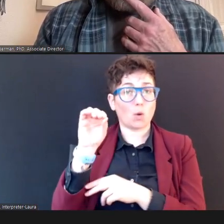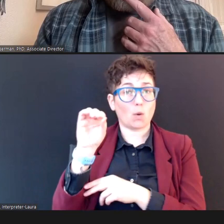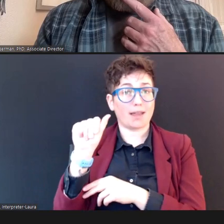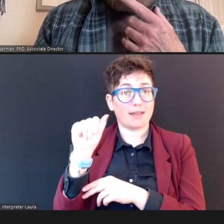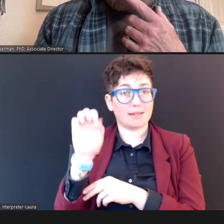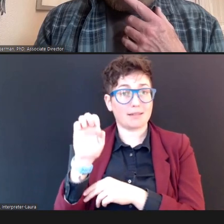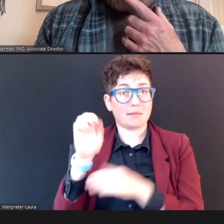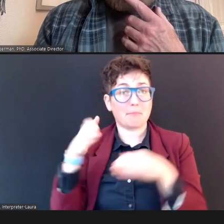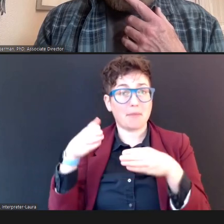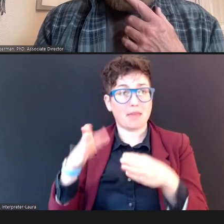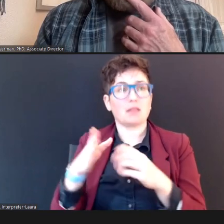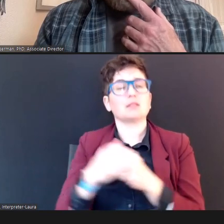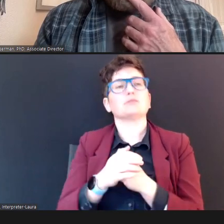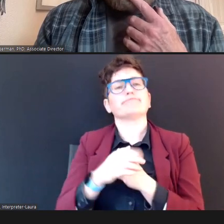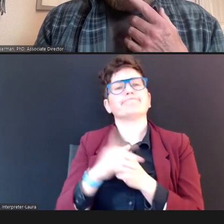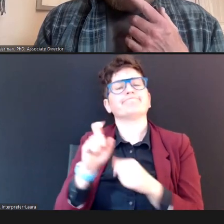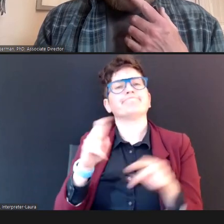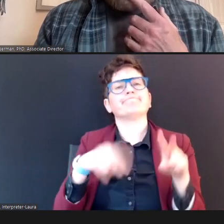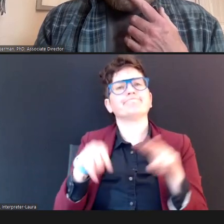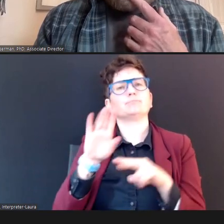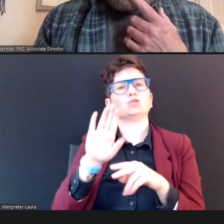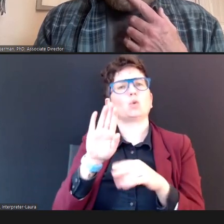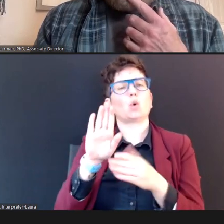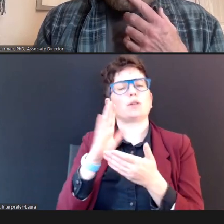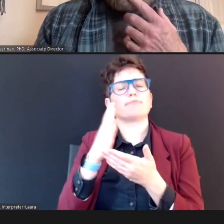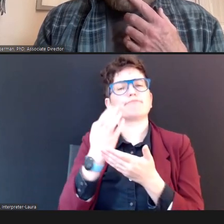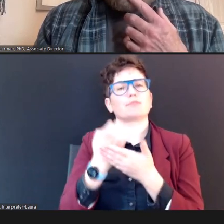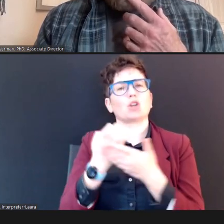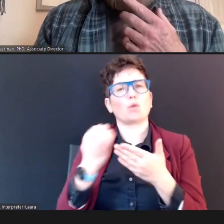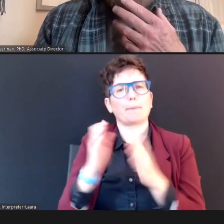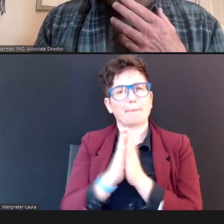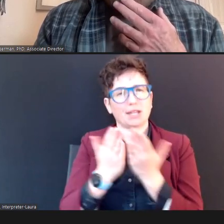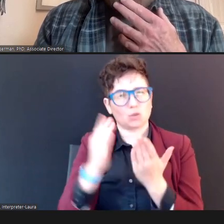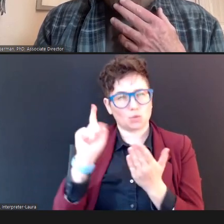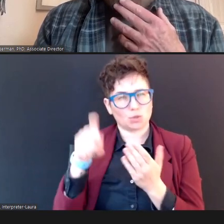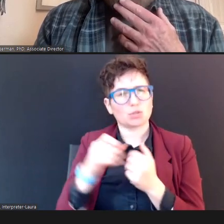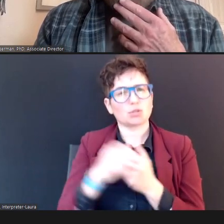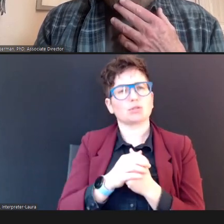Because there are a couple of pieces that need you to push a --